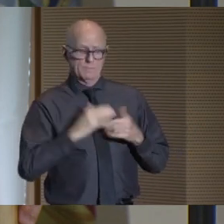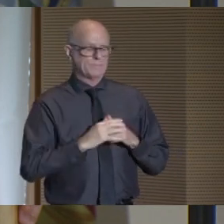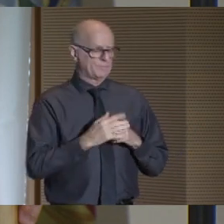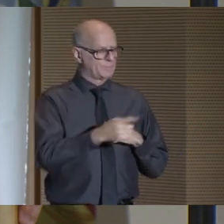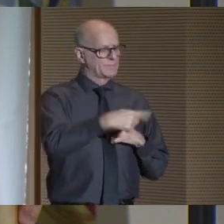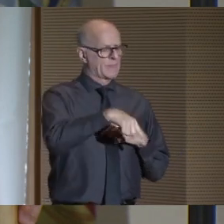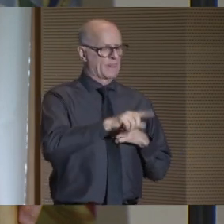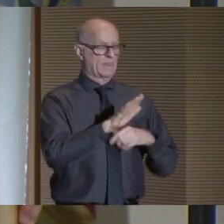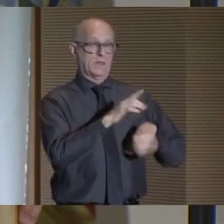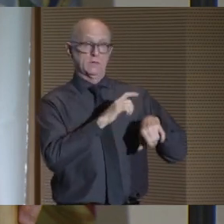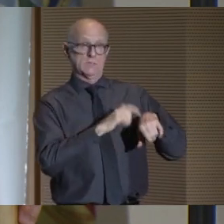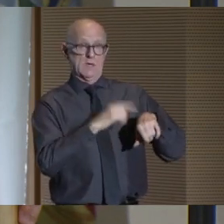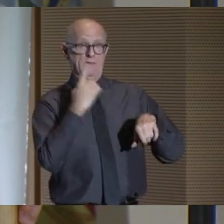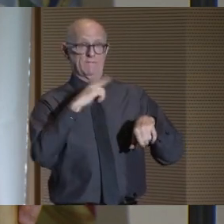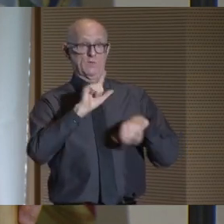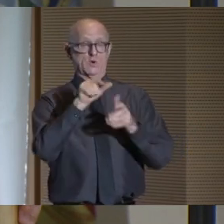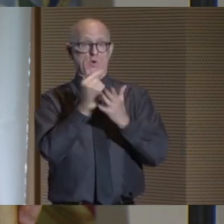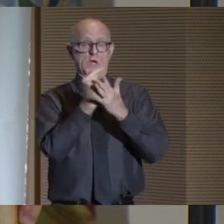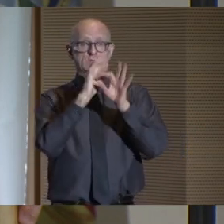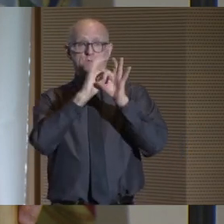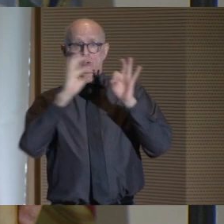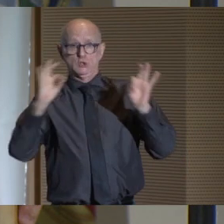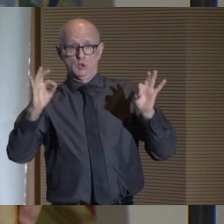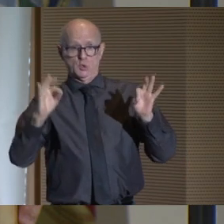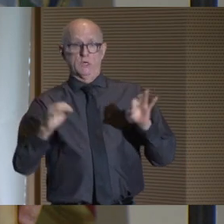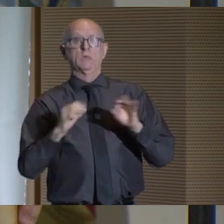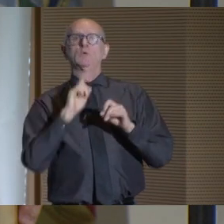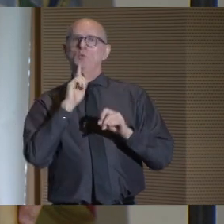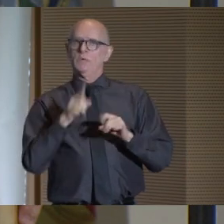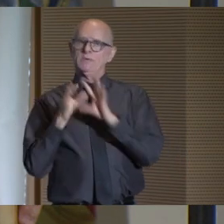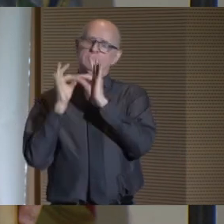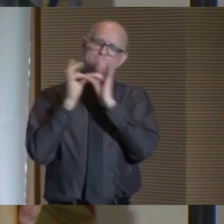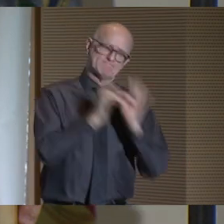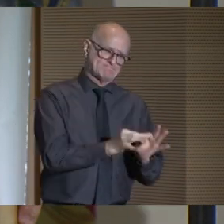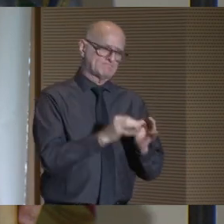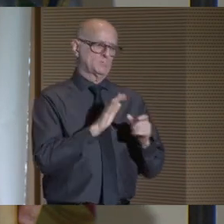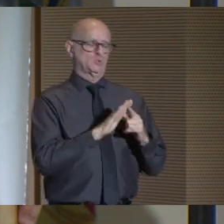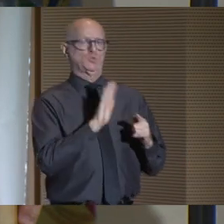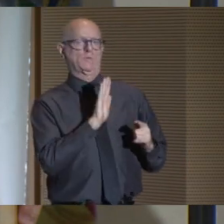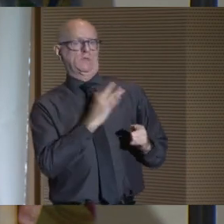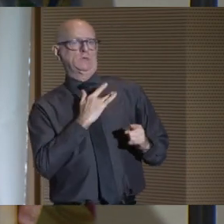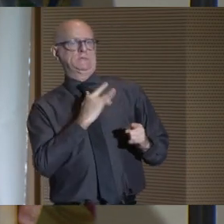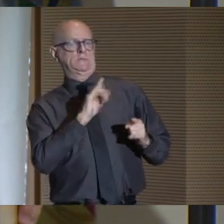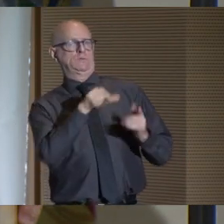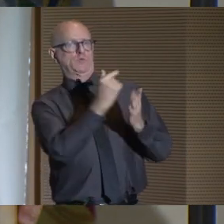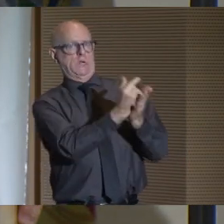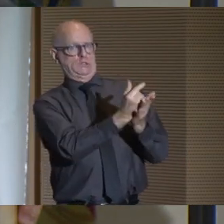What we know is that the students' time to degree completion directly correlates with their likelihood